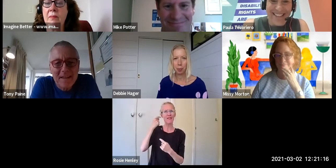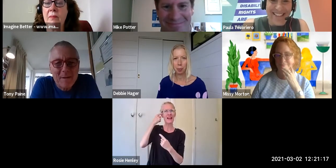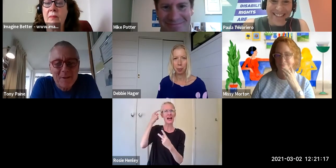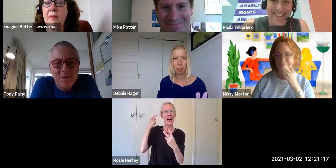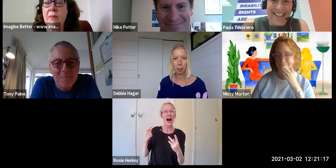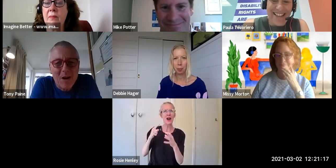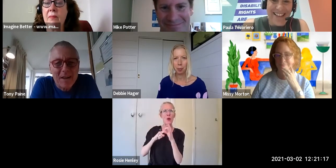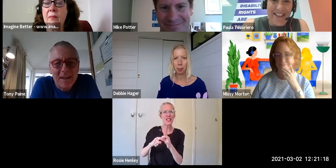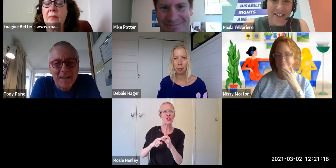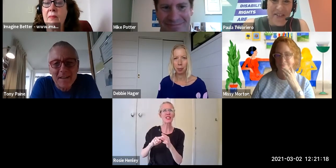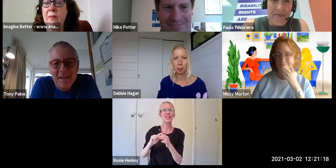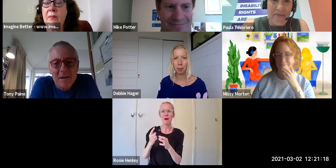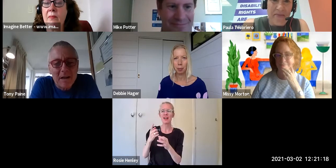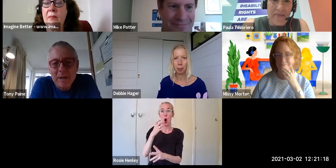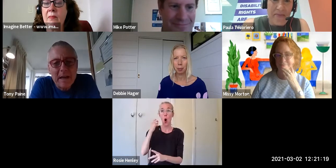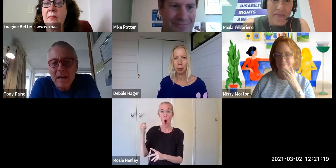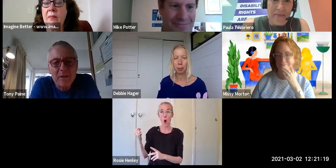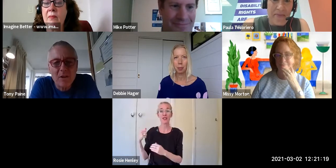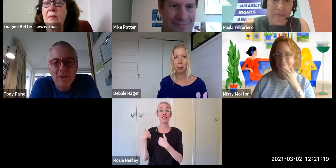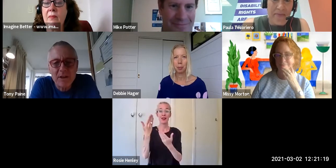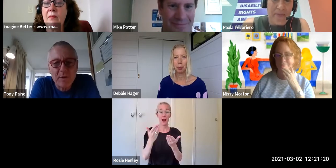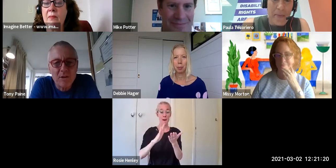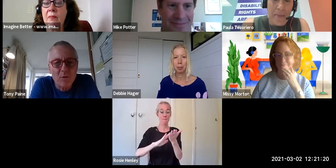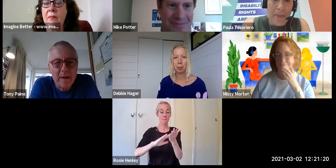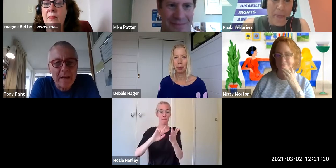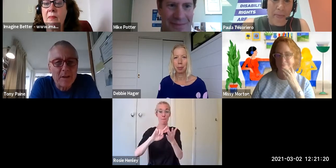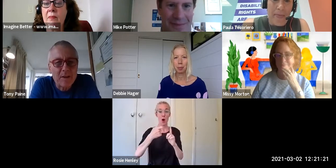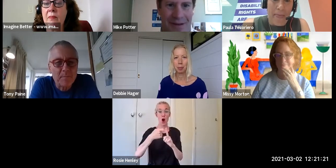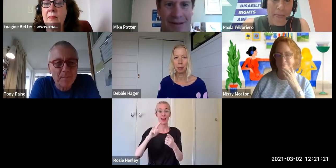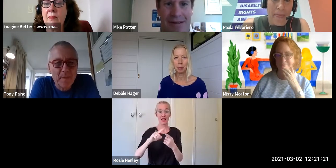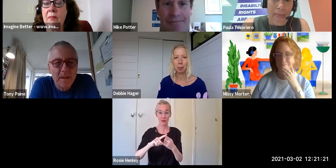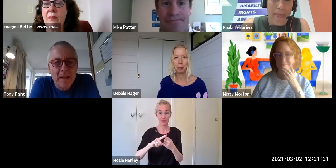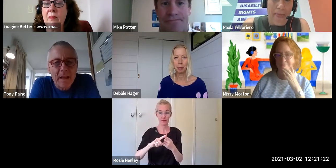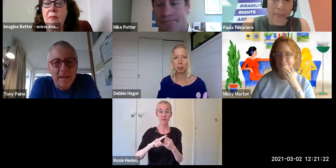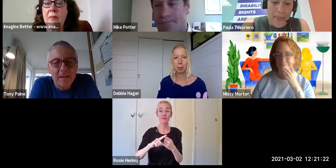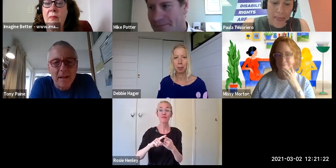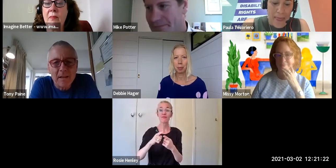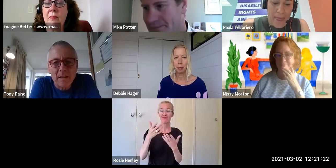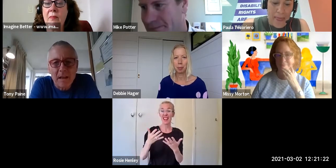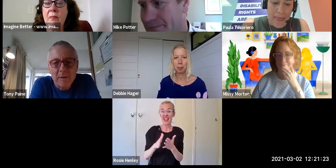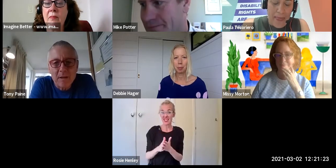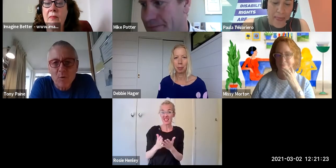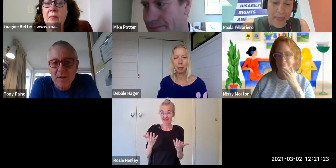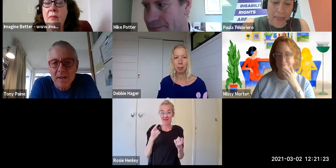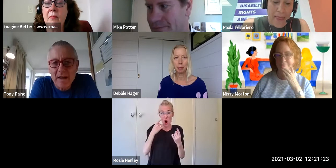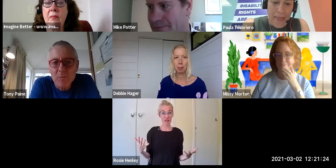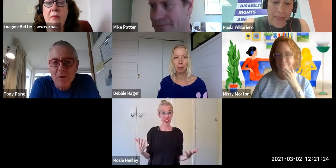I'll just come to you Mike. And we can't have this conversation without talking about ableism and as Paula said the